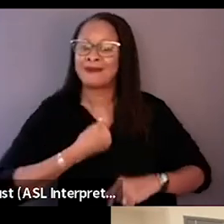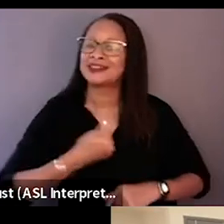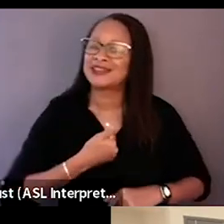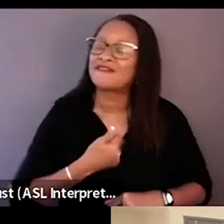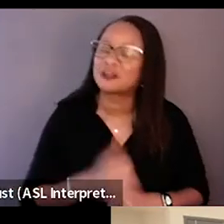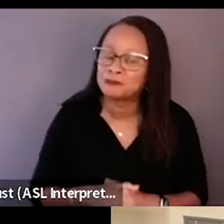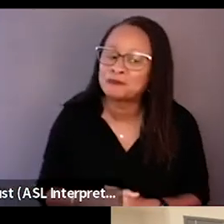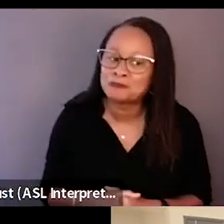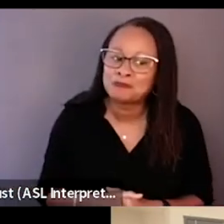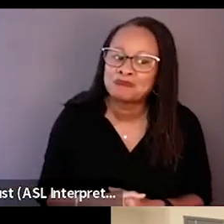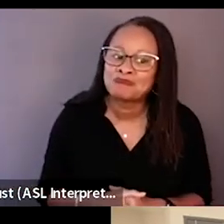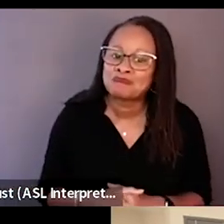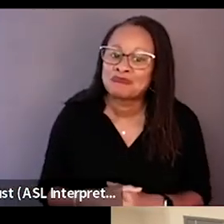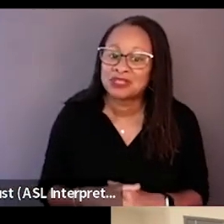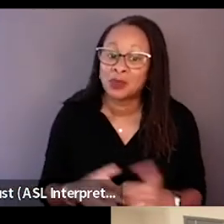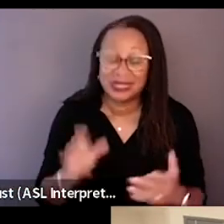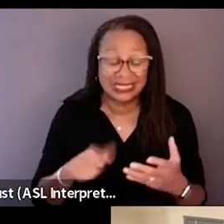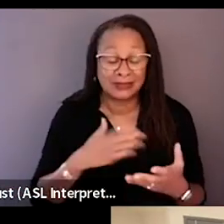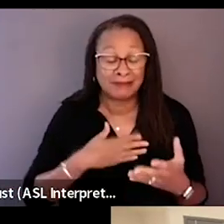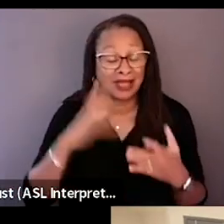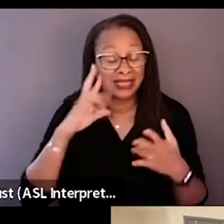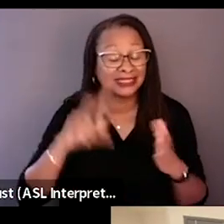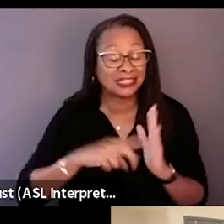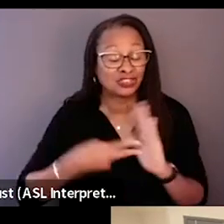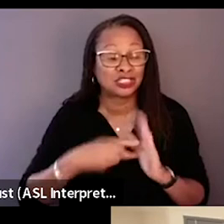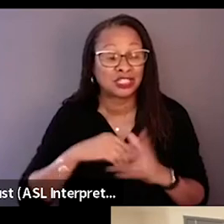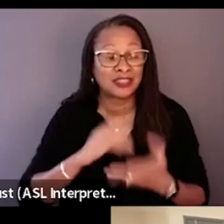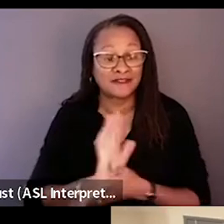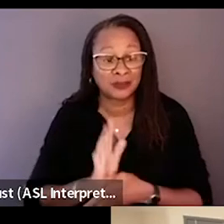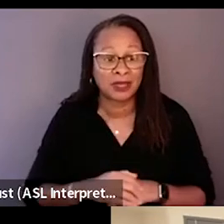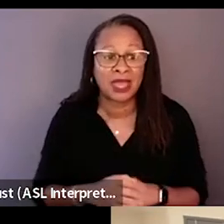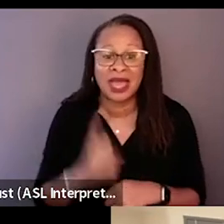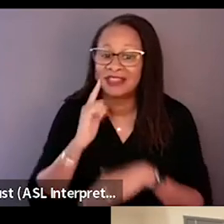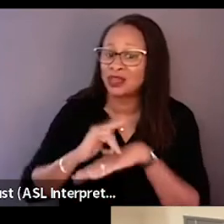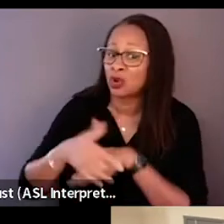Having said that, also in the early edits of the film, something I think I really struggled with was